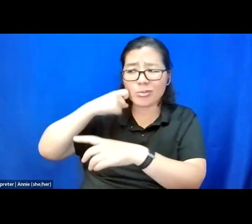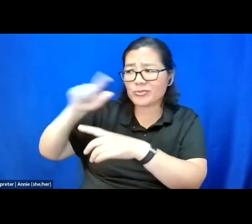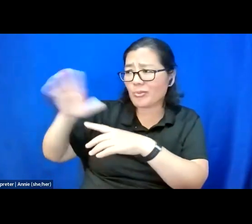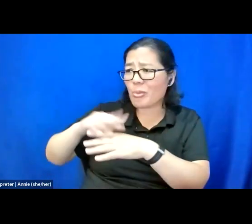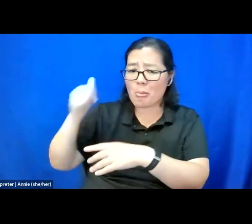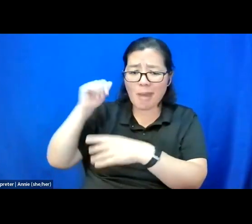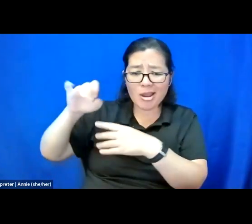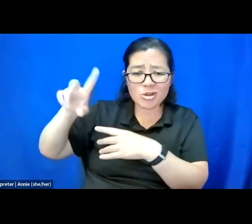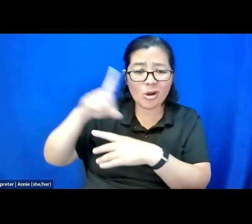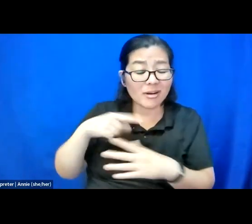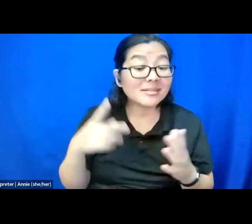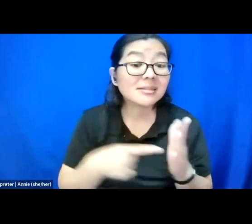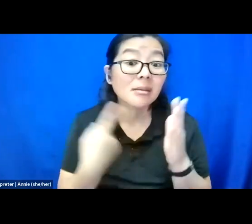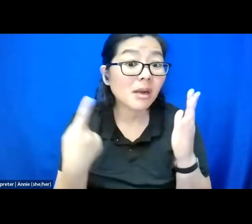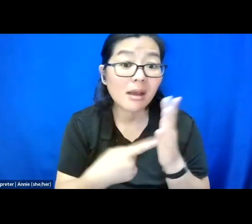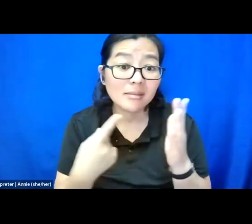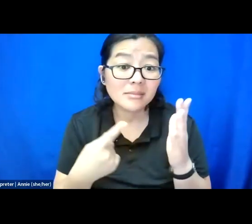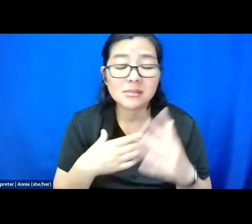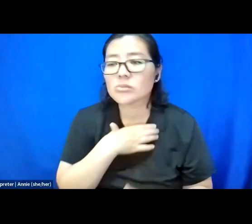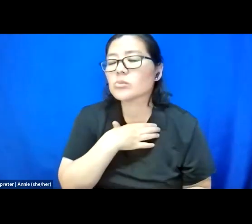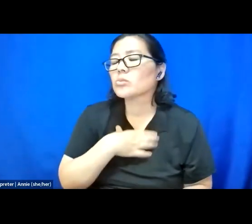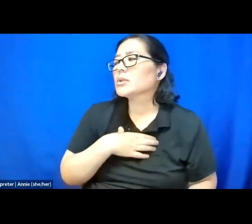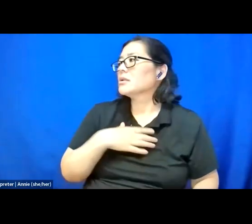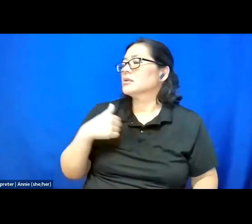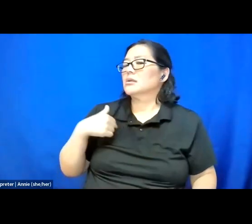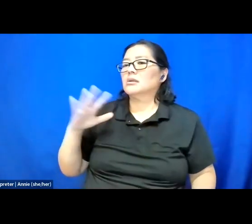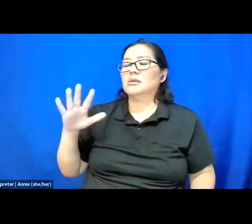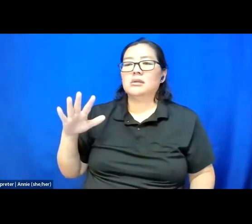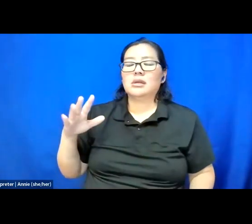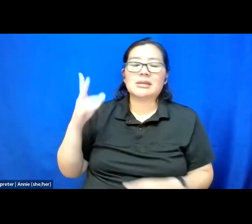And sometimes, I wish that I could hold them doctors medical charts